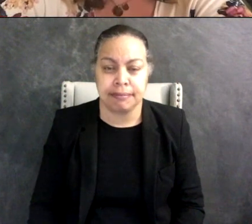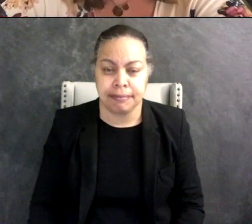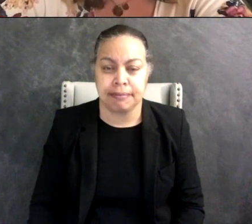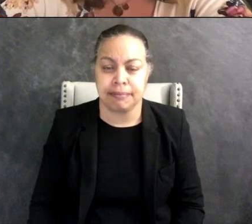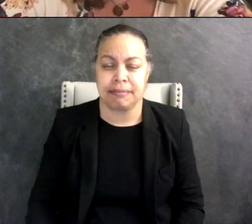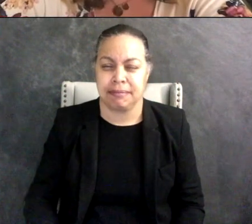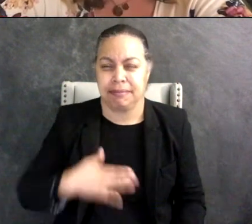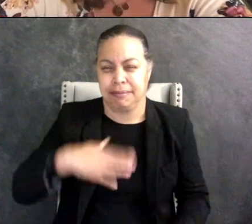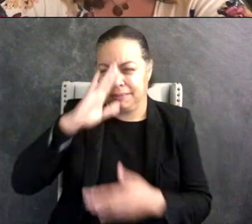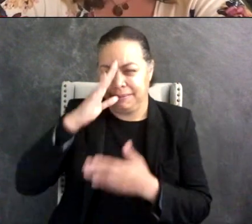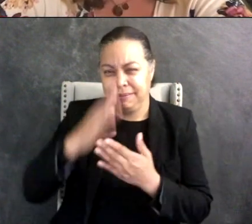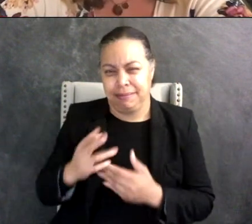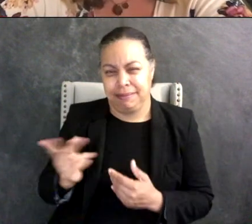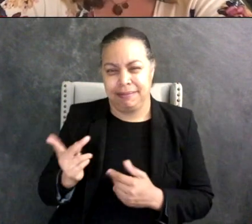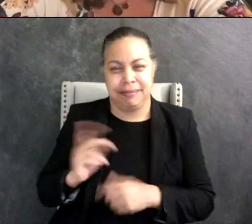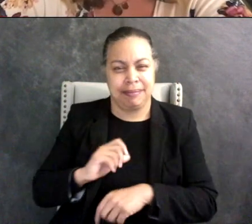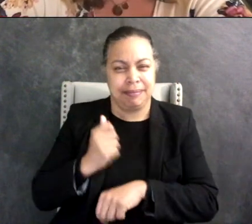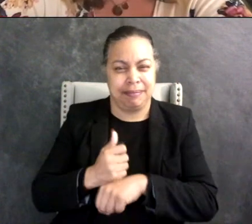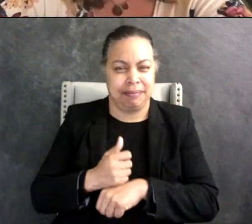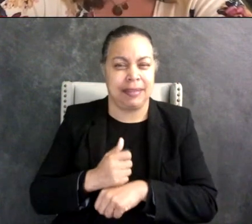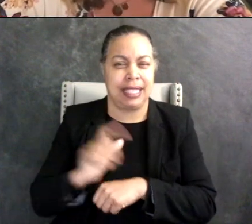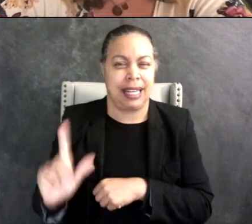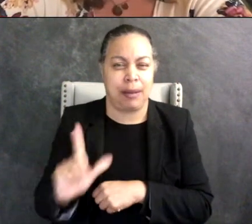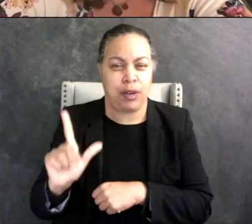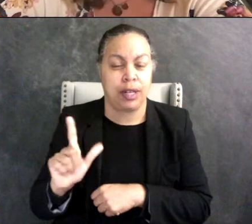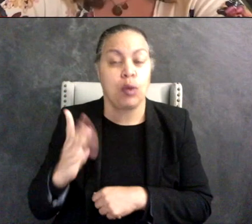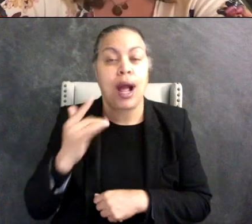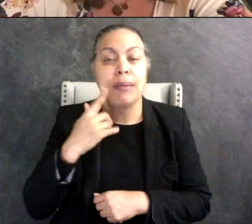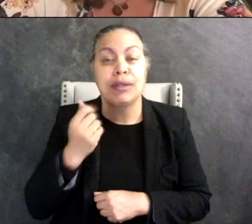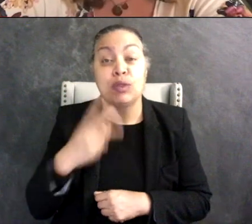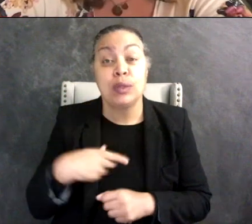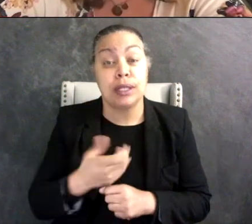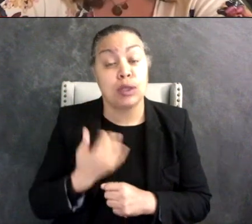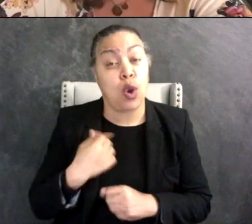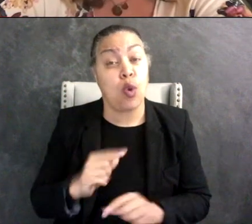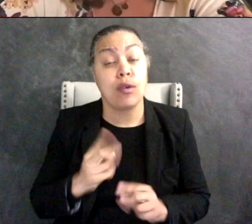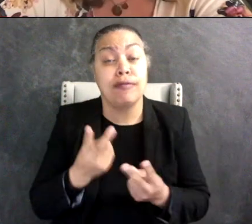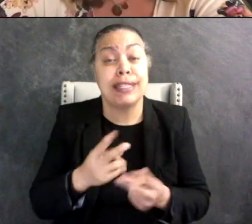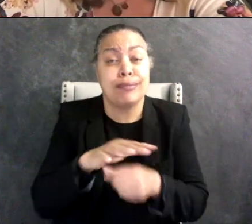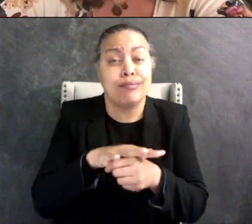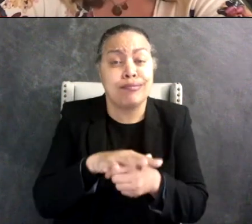library together, because a few years ago we were at our local library looking at books about autism